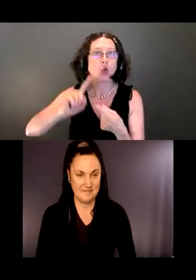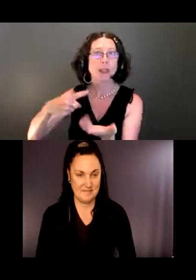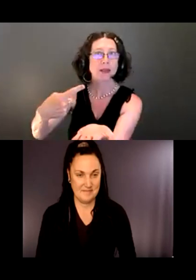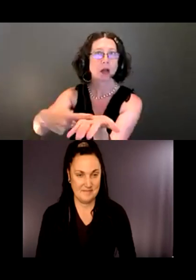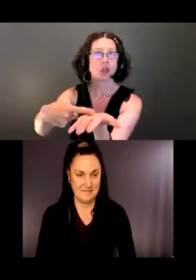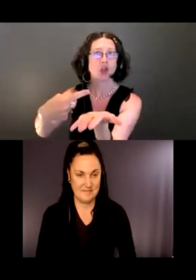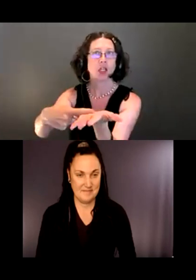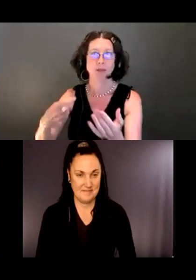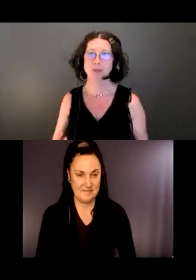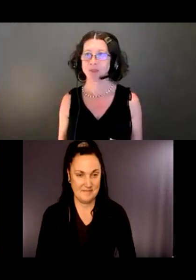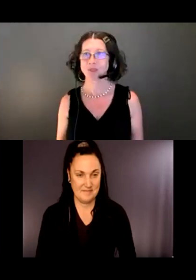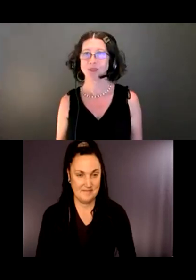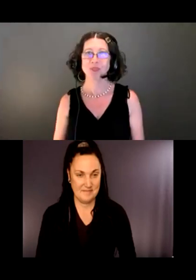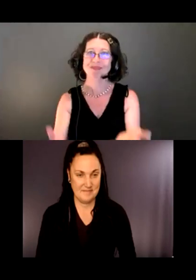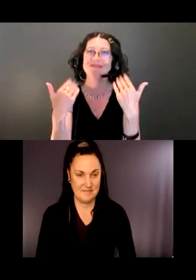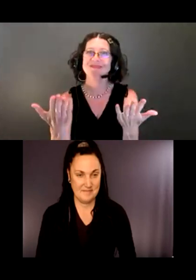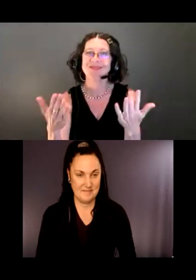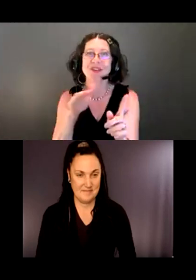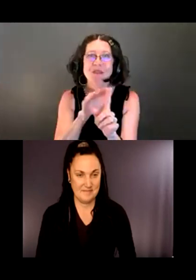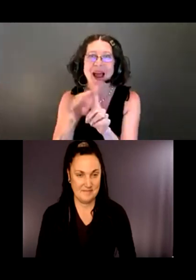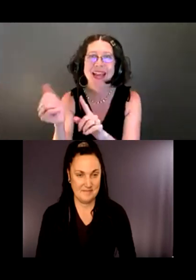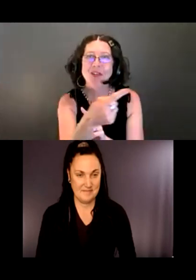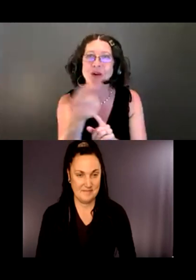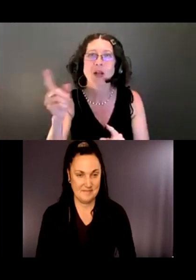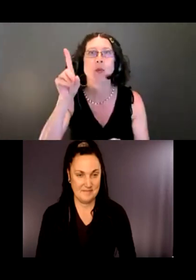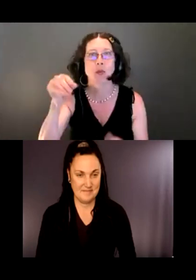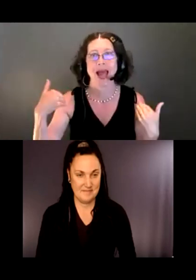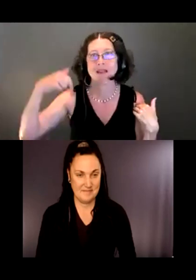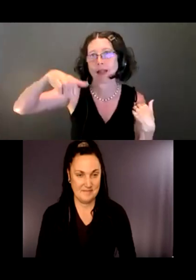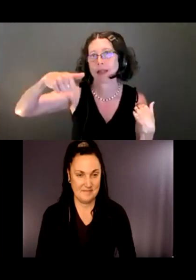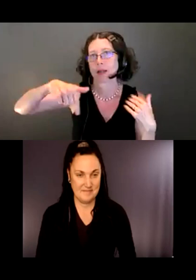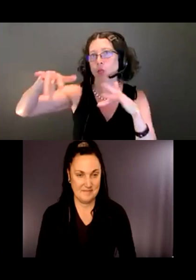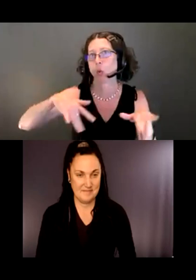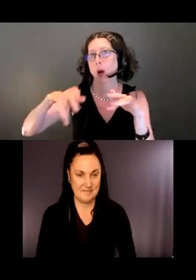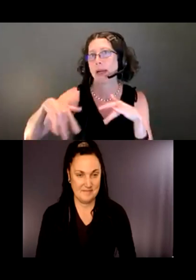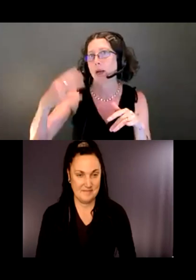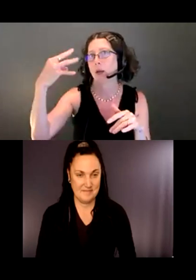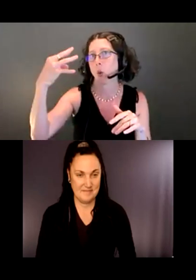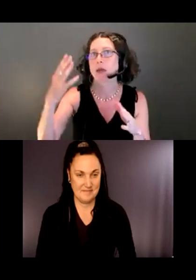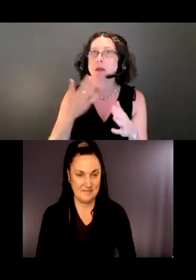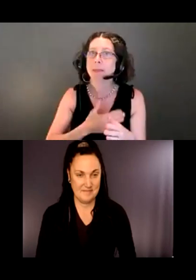So just to remind everybody, we're recording and to be respectful in the chat, but be honest.